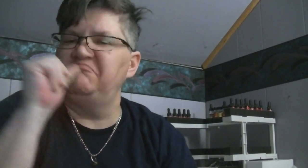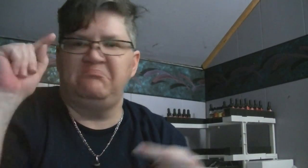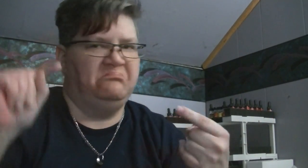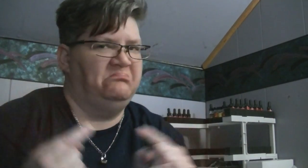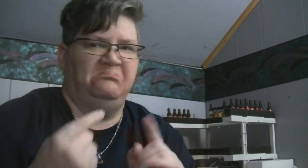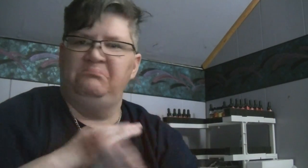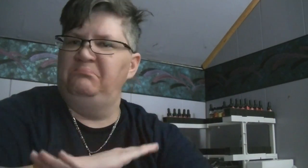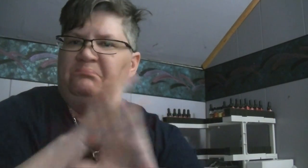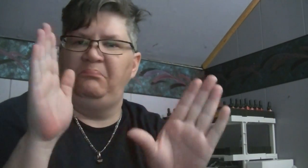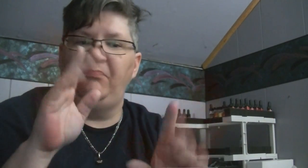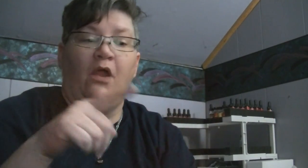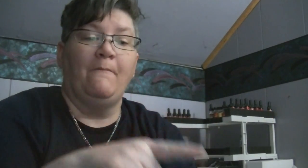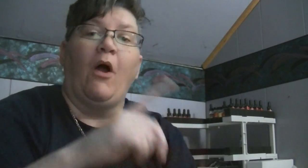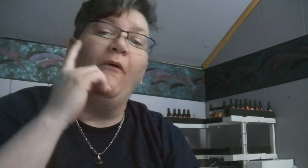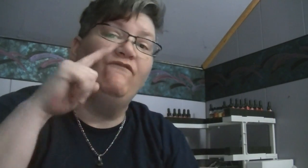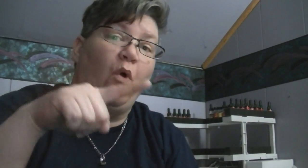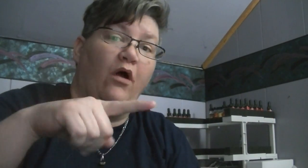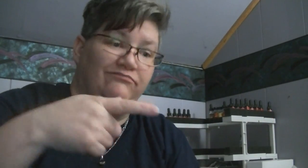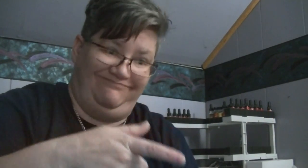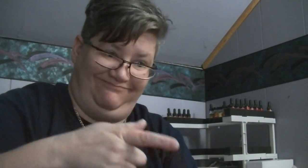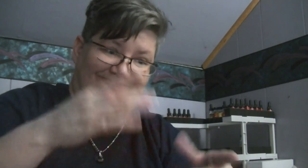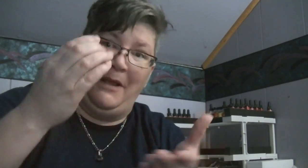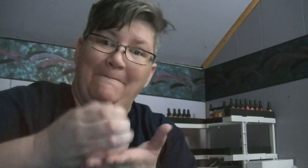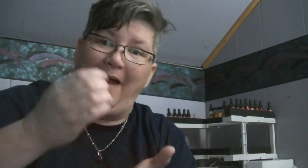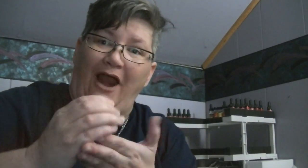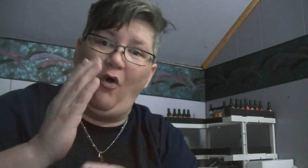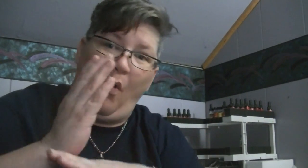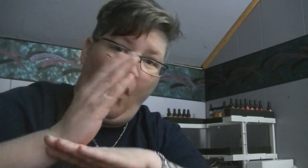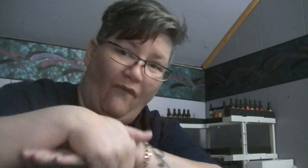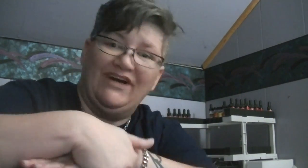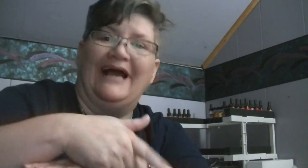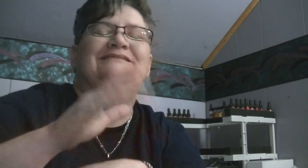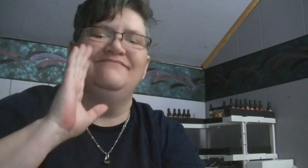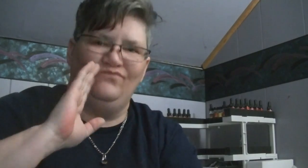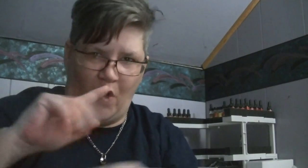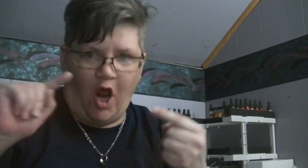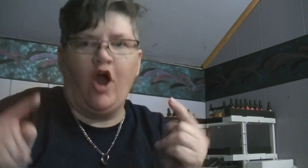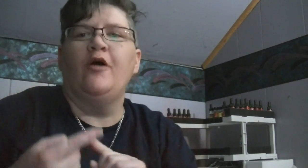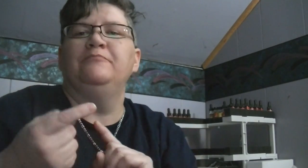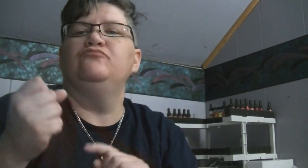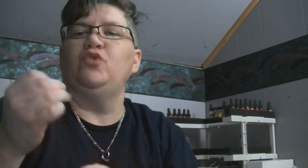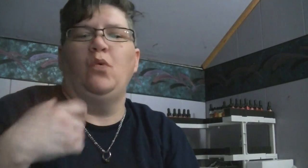It won't hurt the rubber. But with the bottle in overnight, it will harm (the rubber)